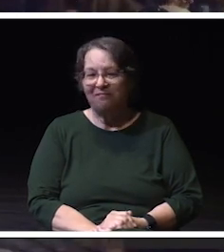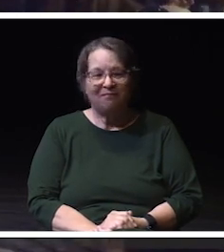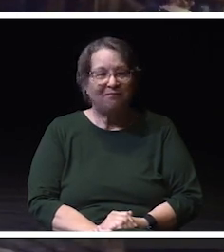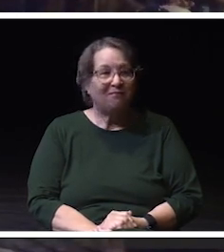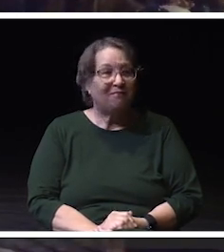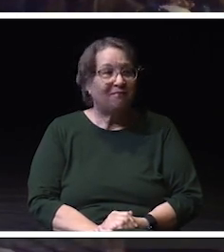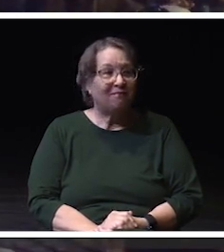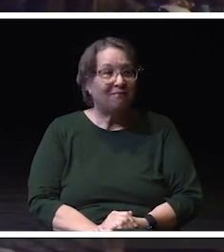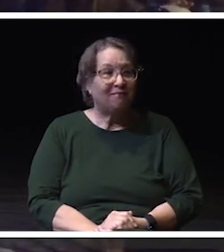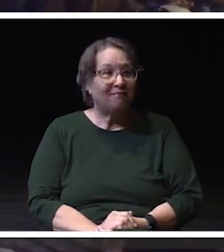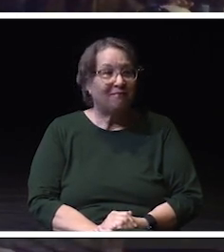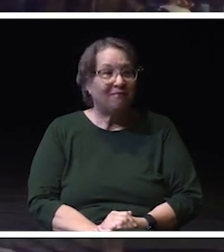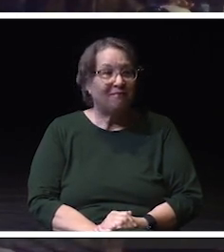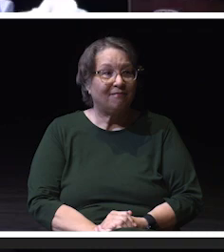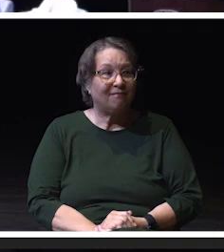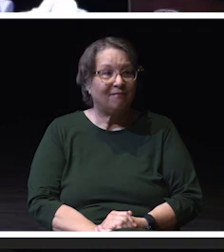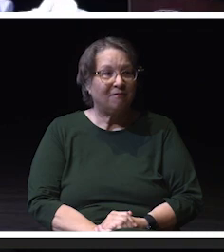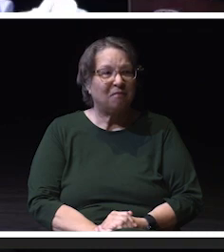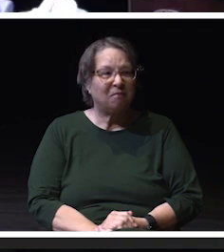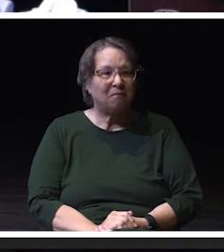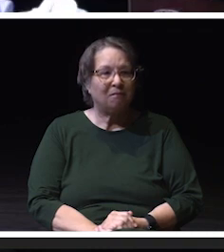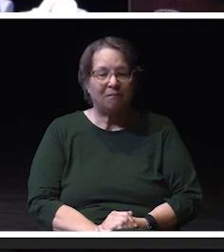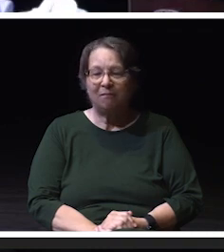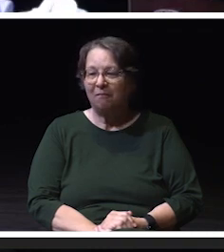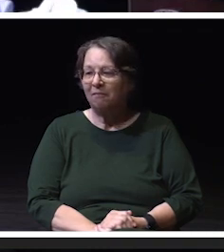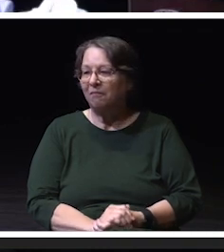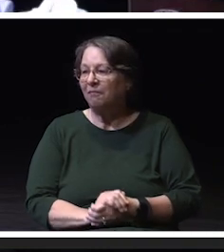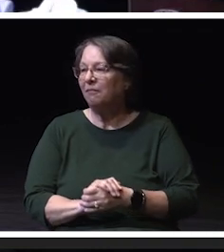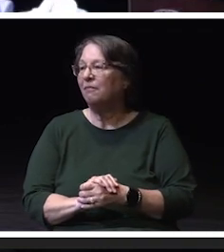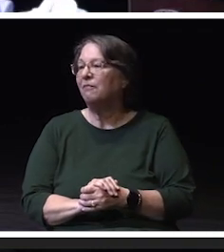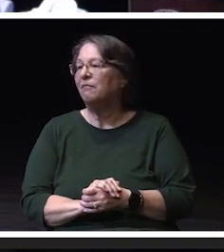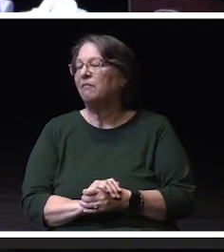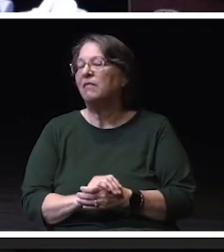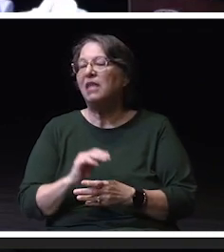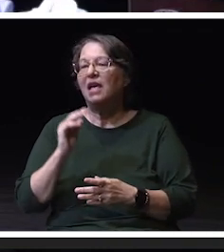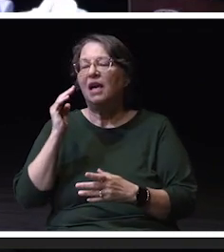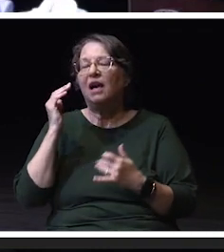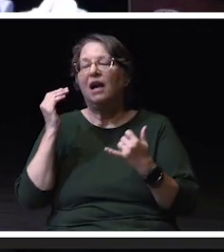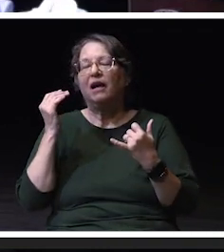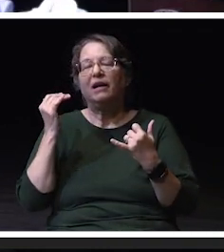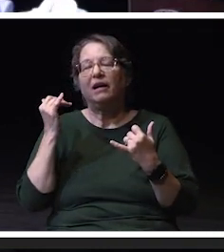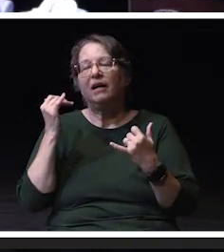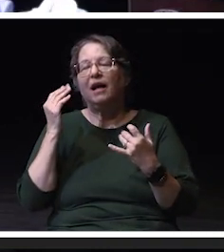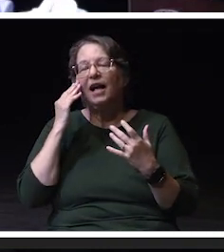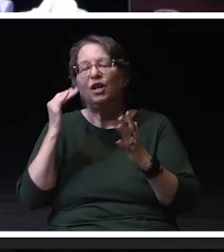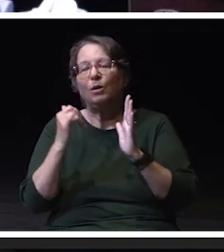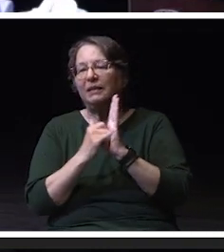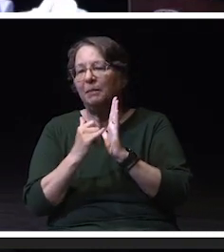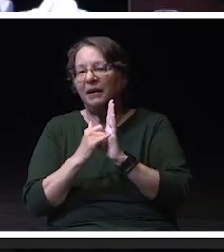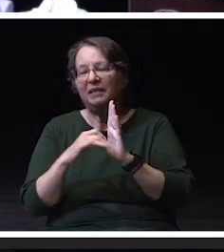Thank you all. Now, I know it's impossible to pick just one thing